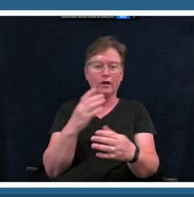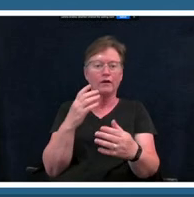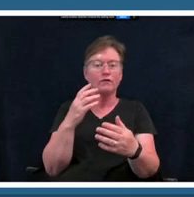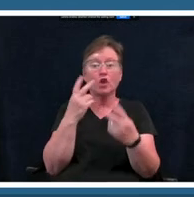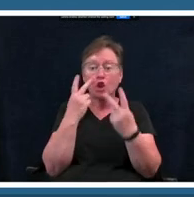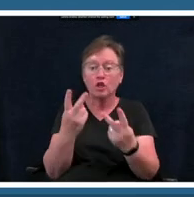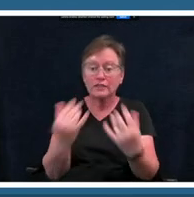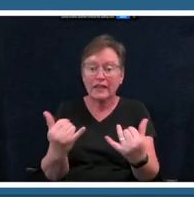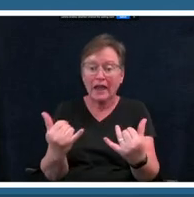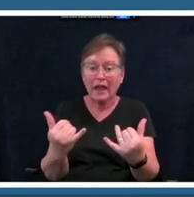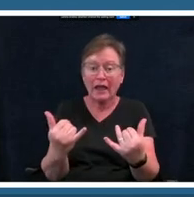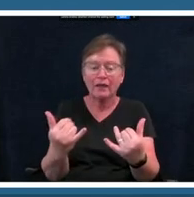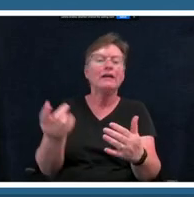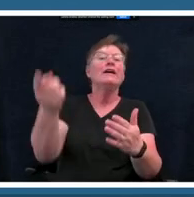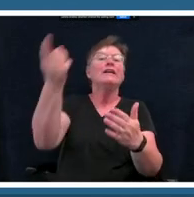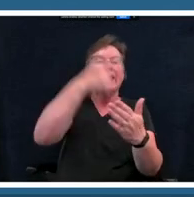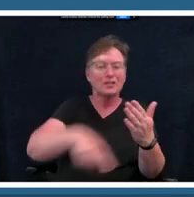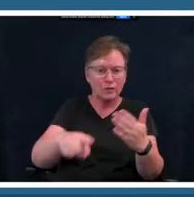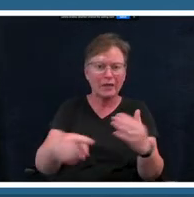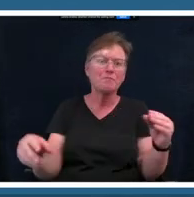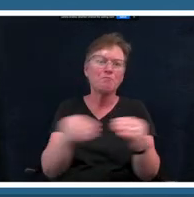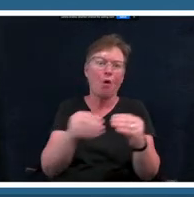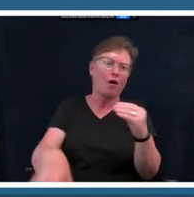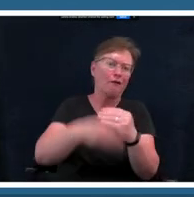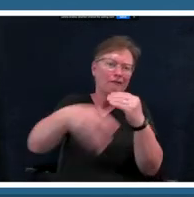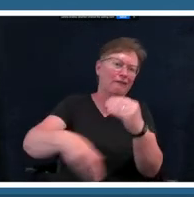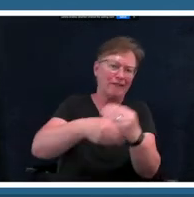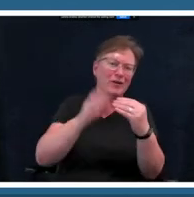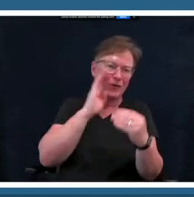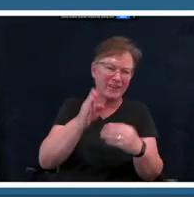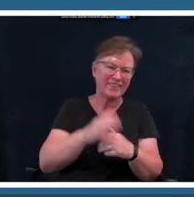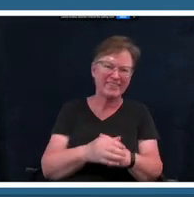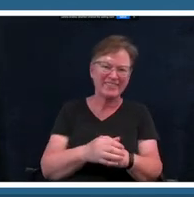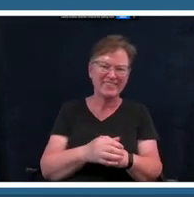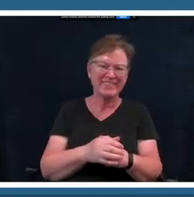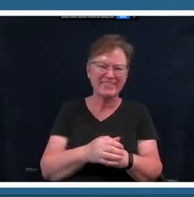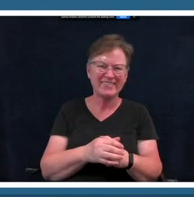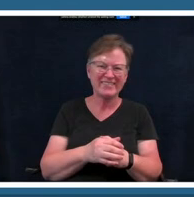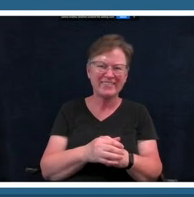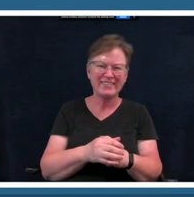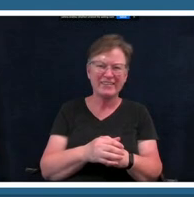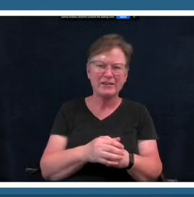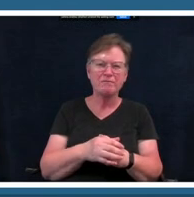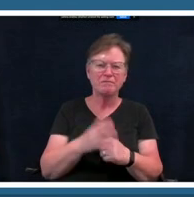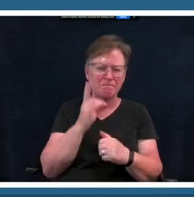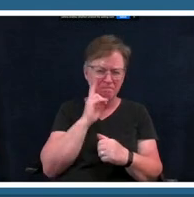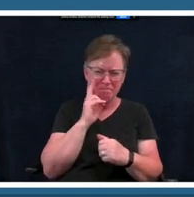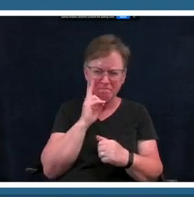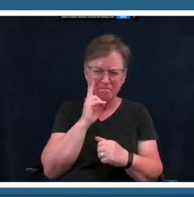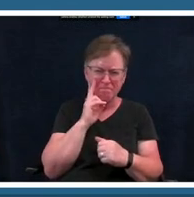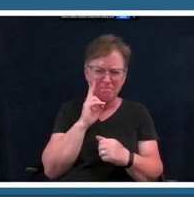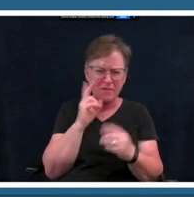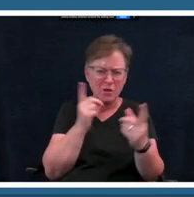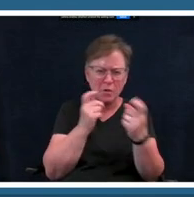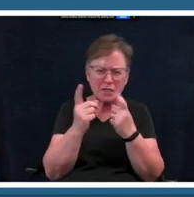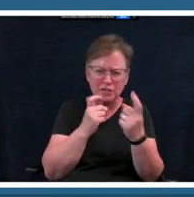will be even more activities there um and now let's see there's something that there's